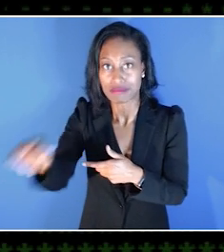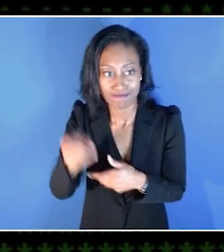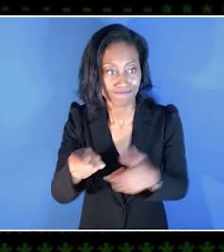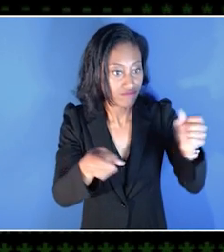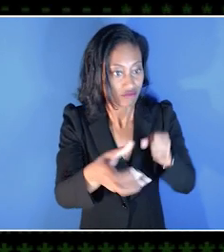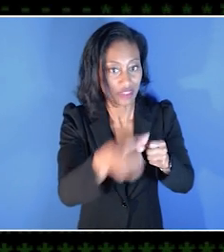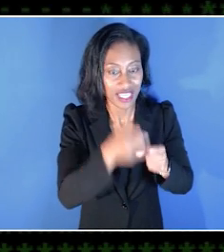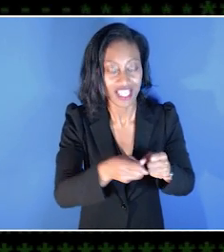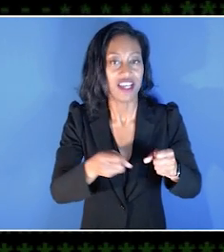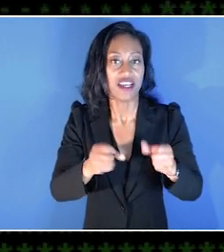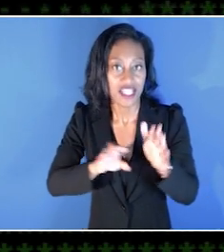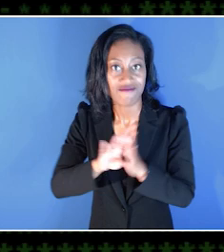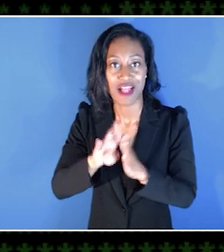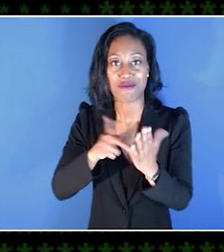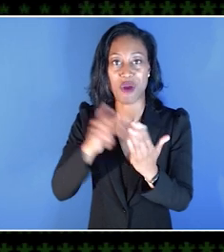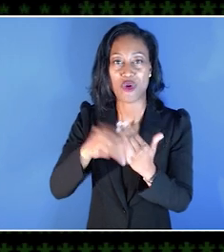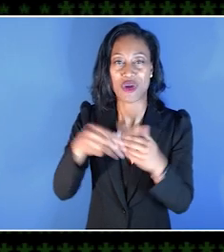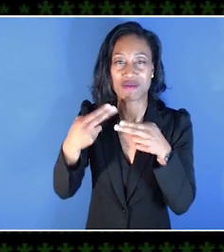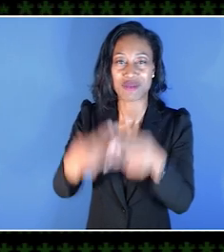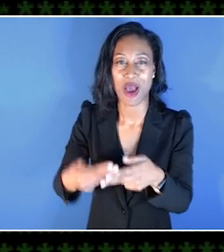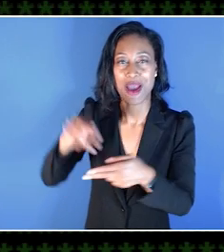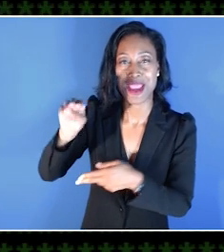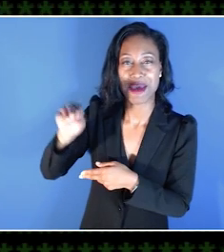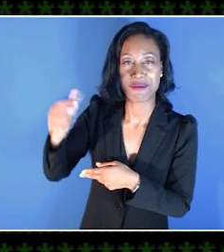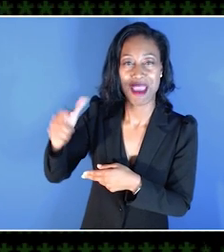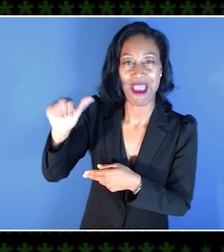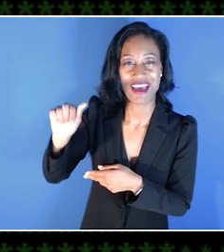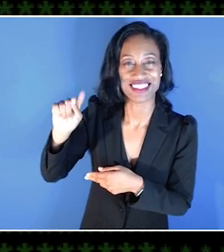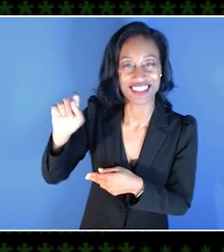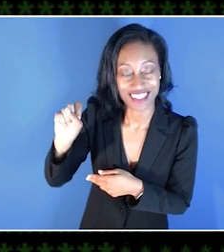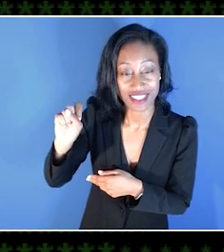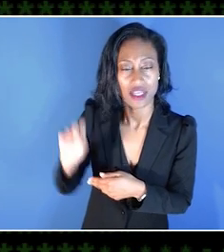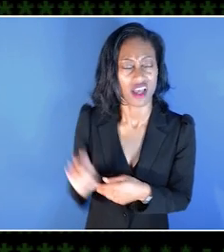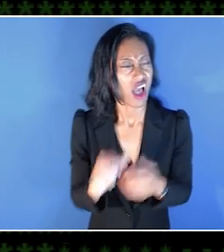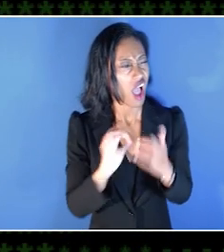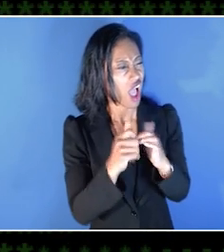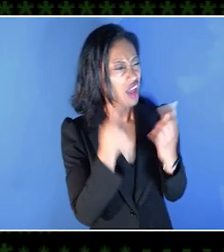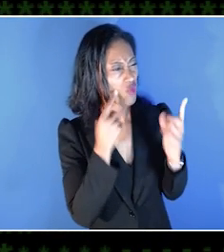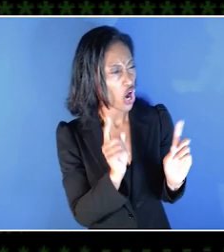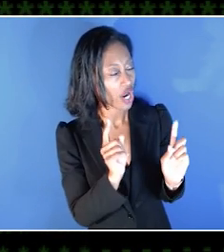to create the program called MGATS. How does the program work? Great question.